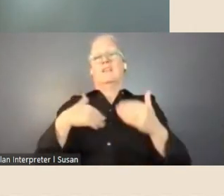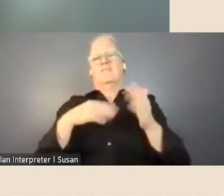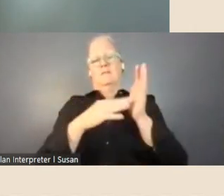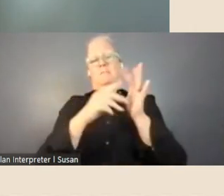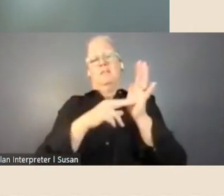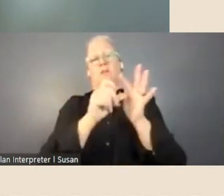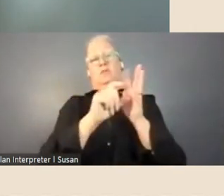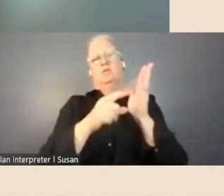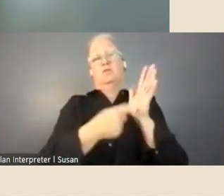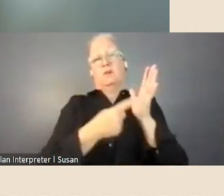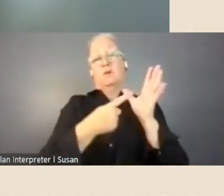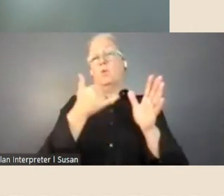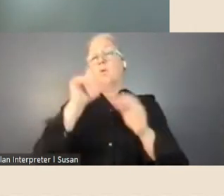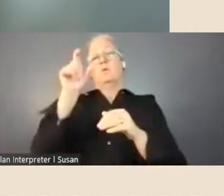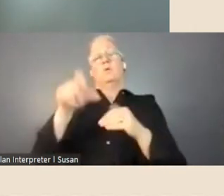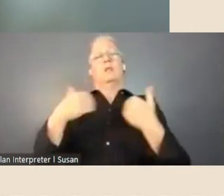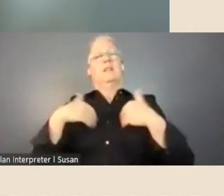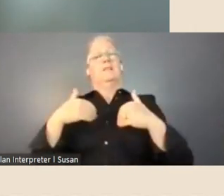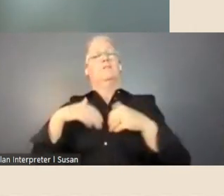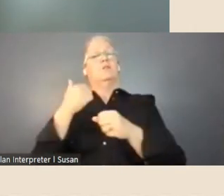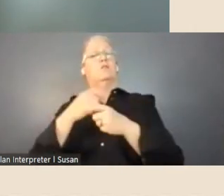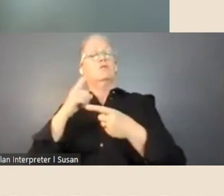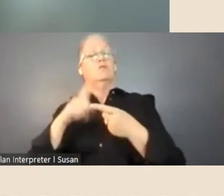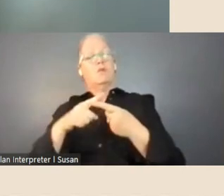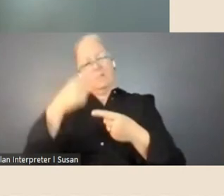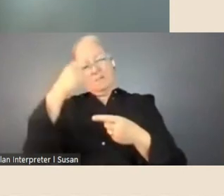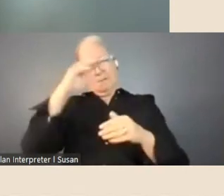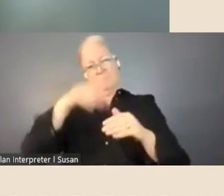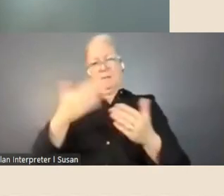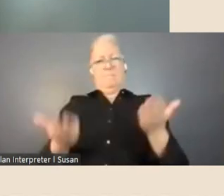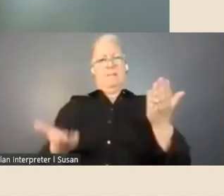living in Geelong, balance in terms of the amount of trips that you're going to make into the city